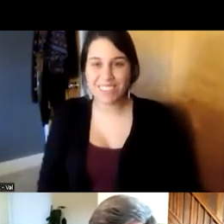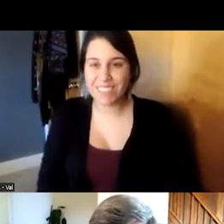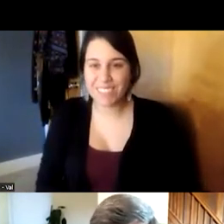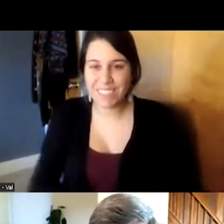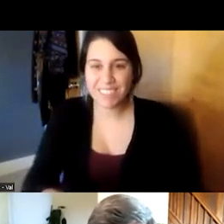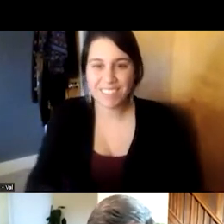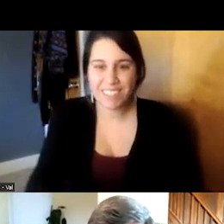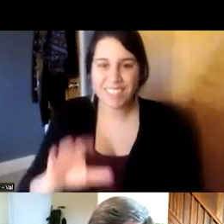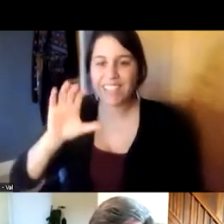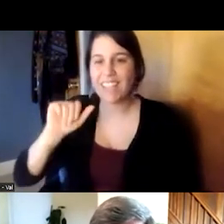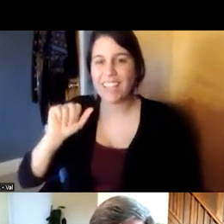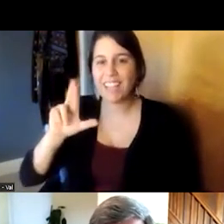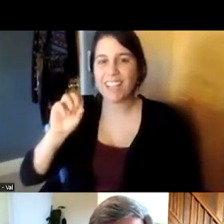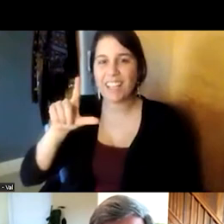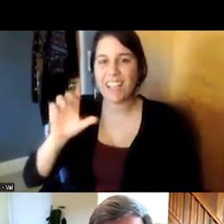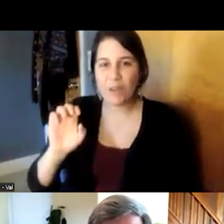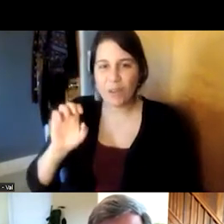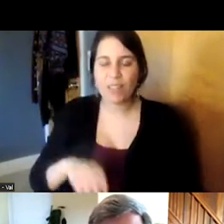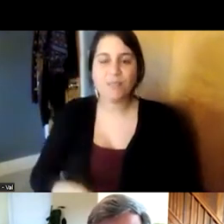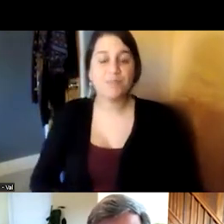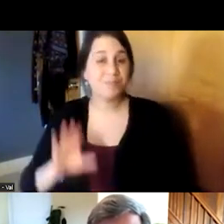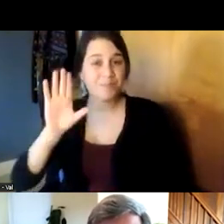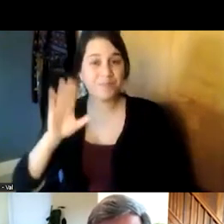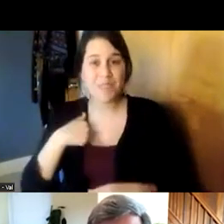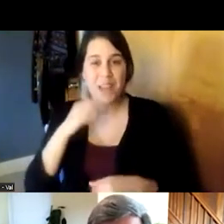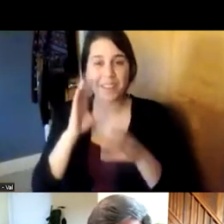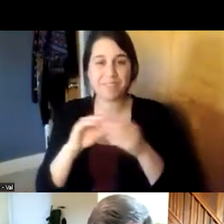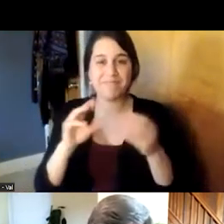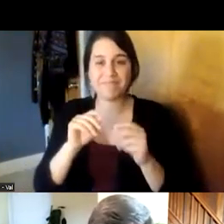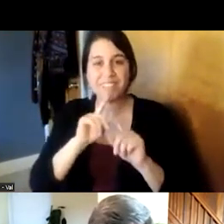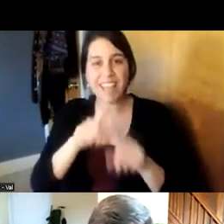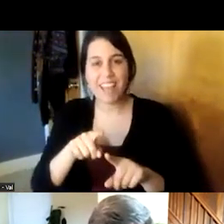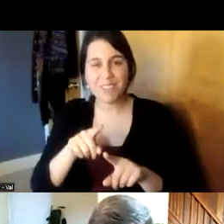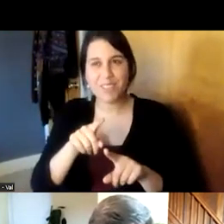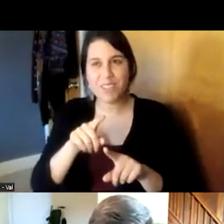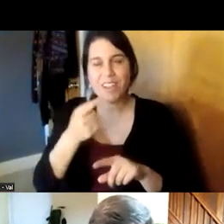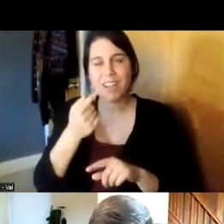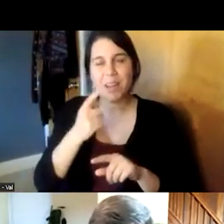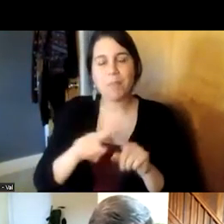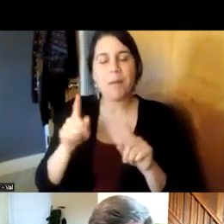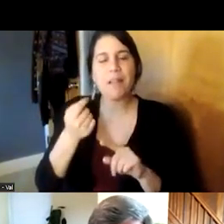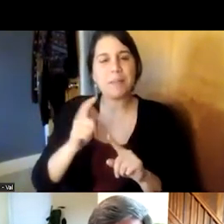i think i'll i'll speak um to that question a little bit differently um dr santos so clearly